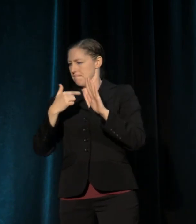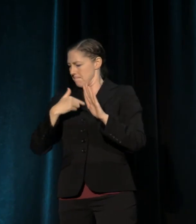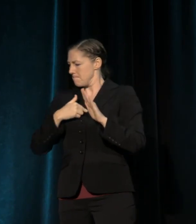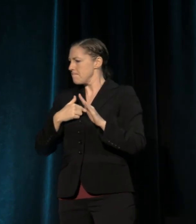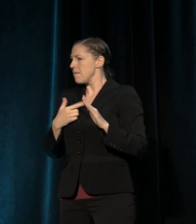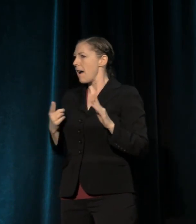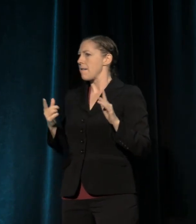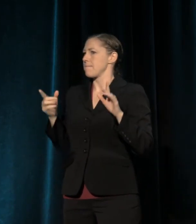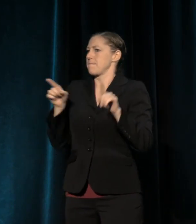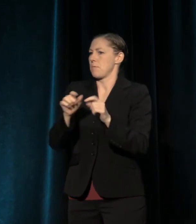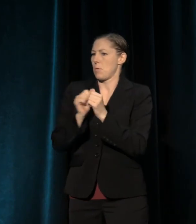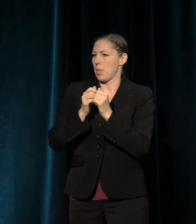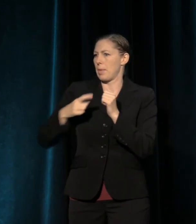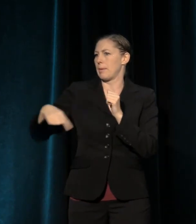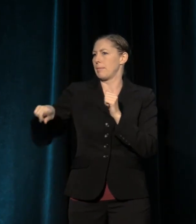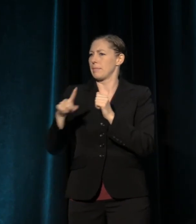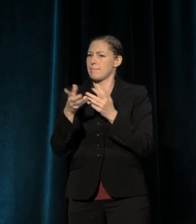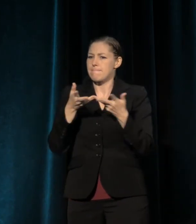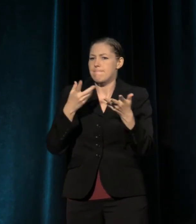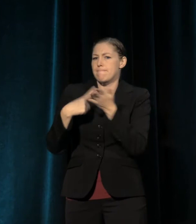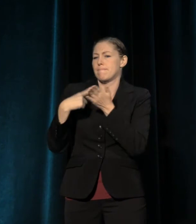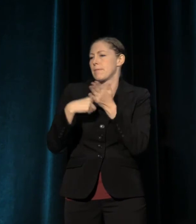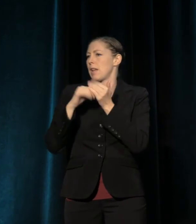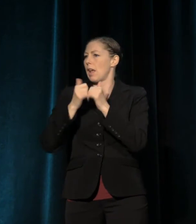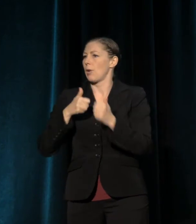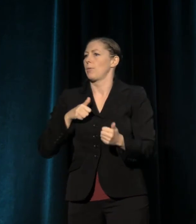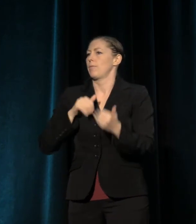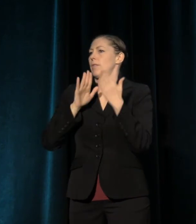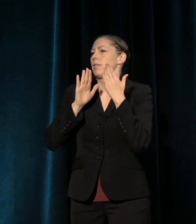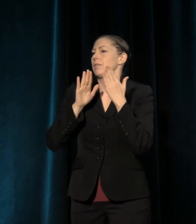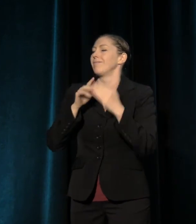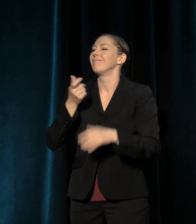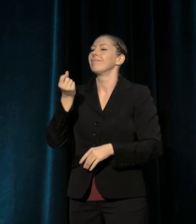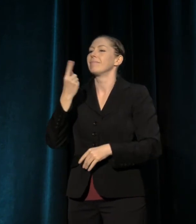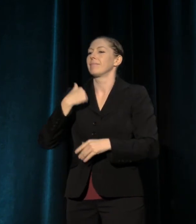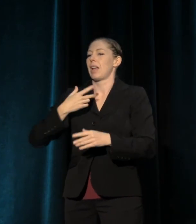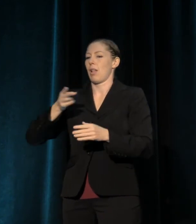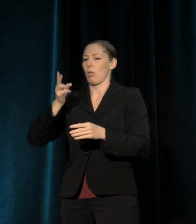I've been thinking and writing about loops of history, about cycles of crisis,